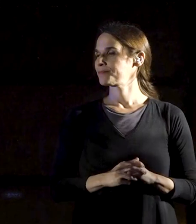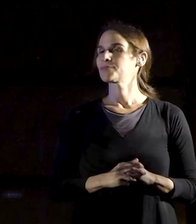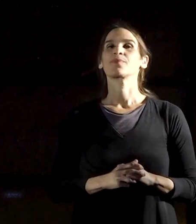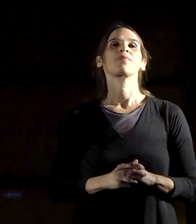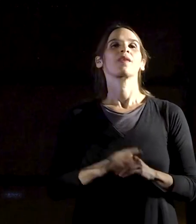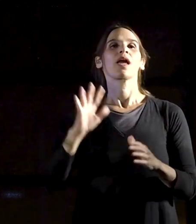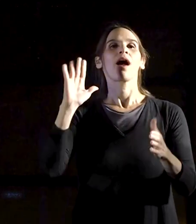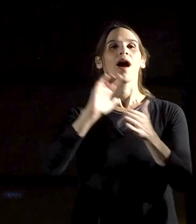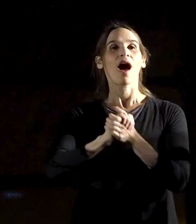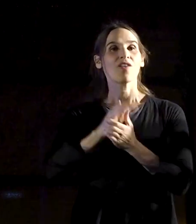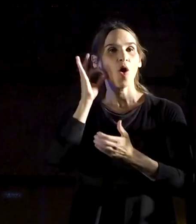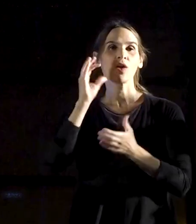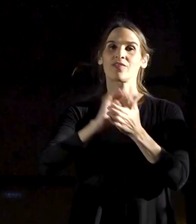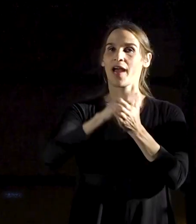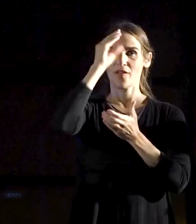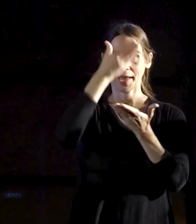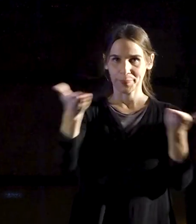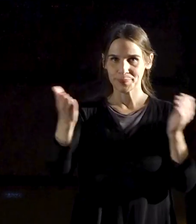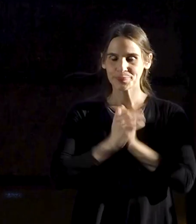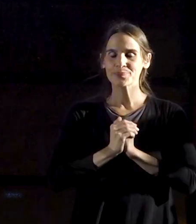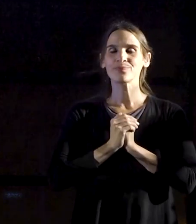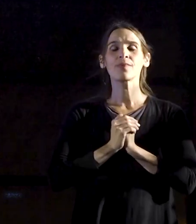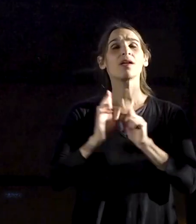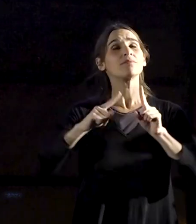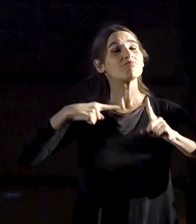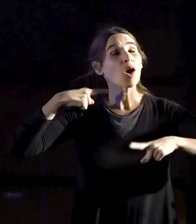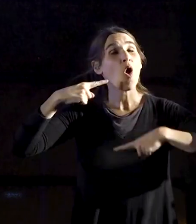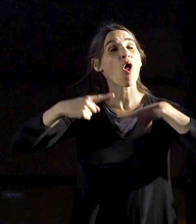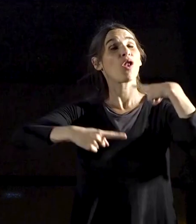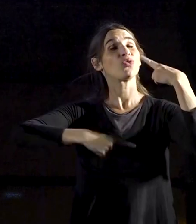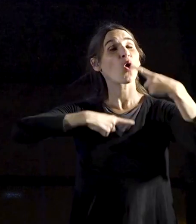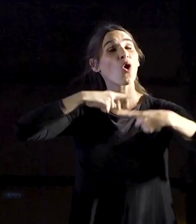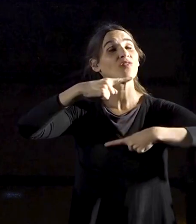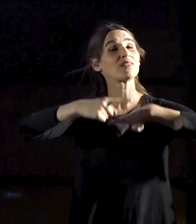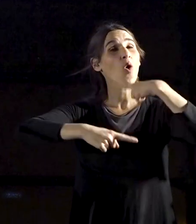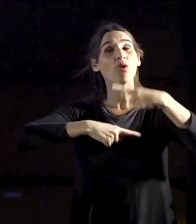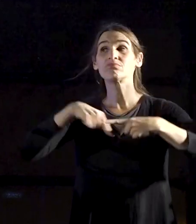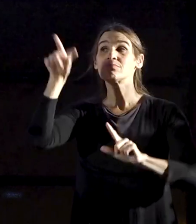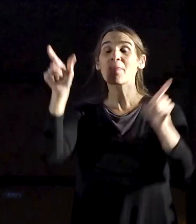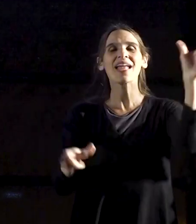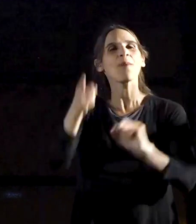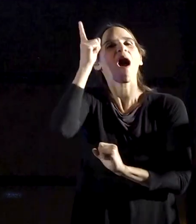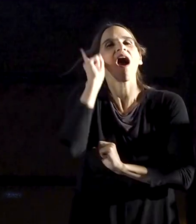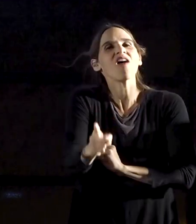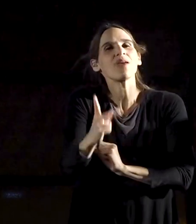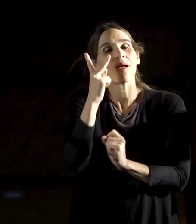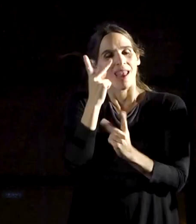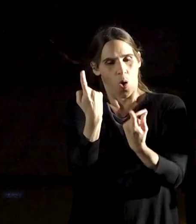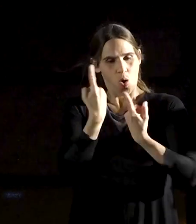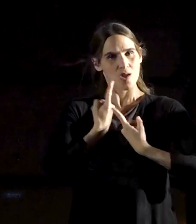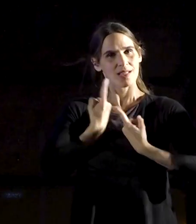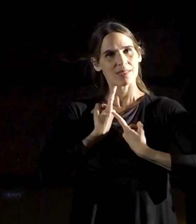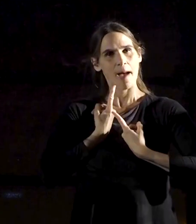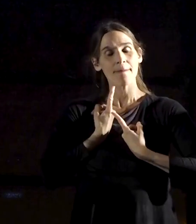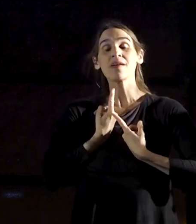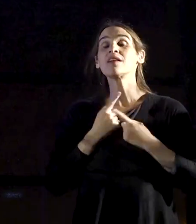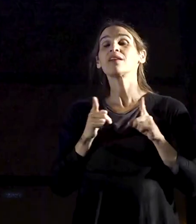Friends, in every generation, people must see themselves as those who are redeemed